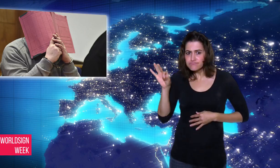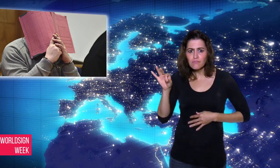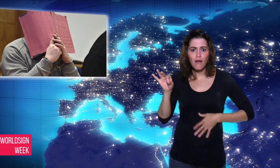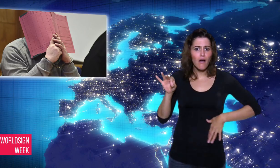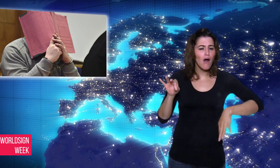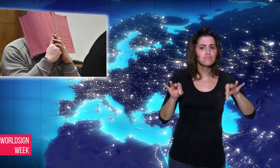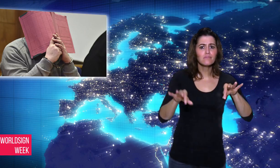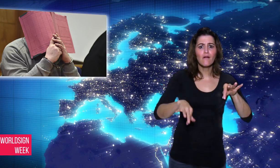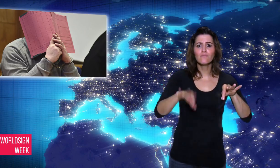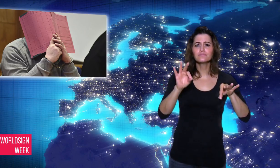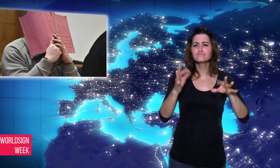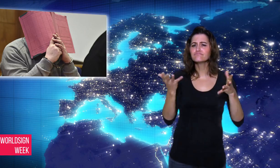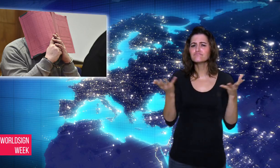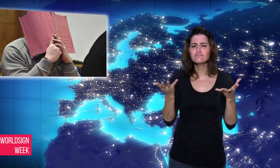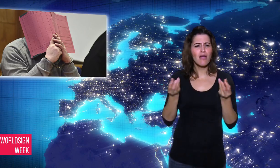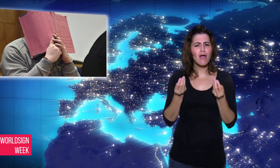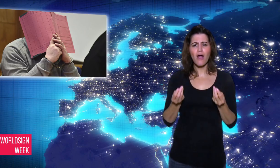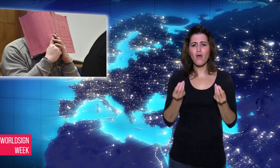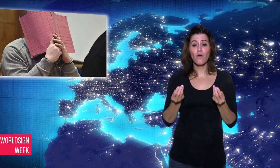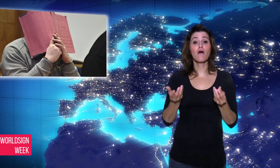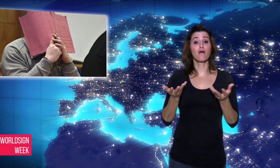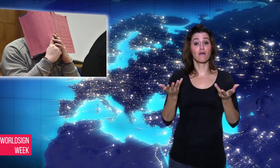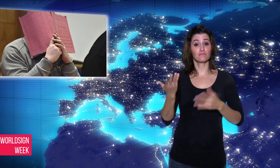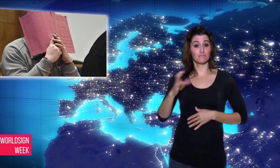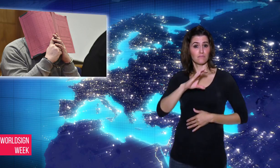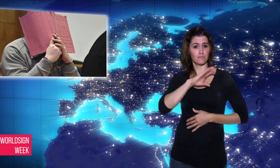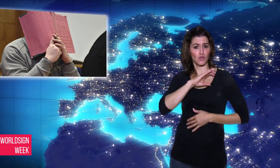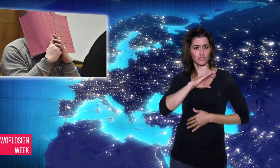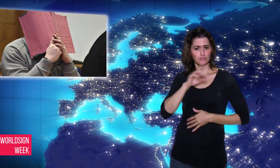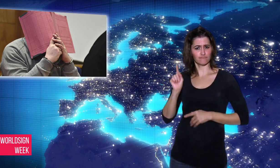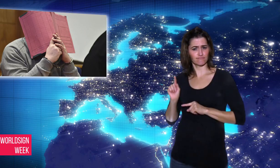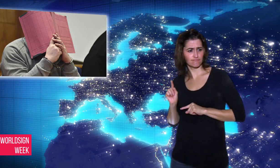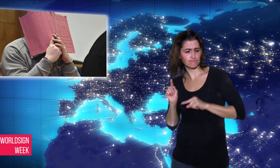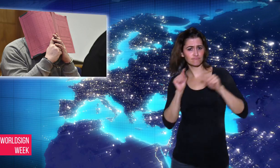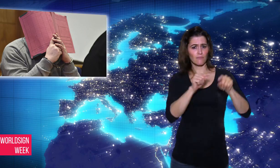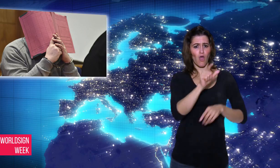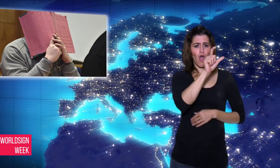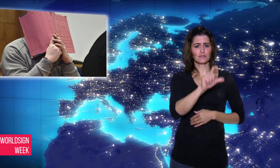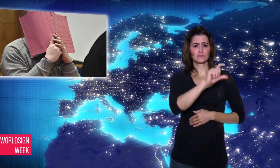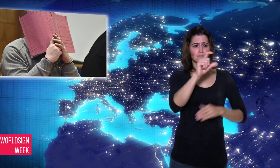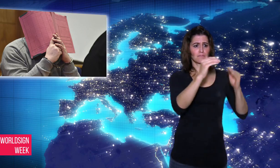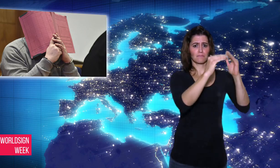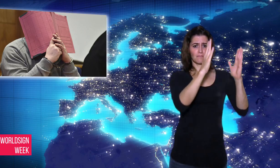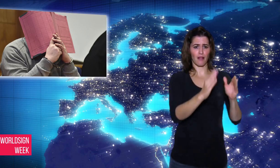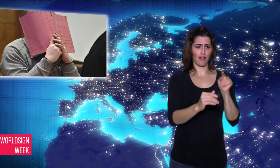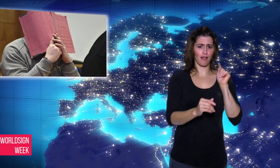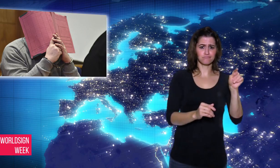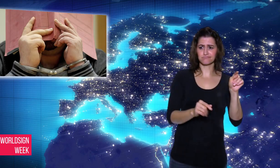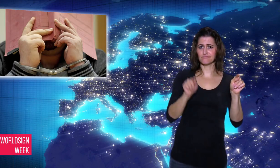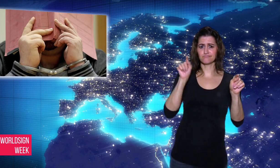investigation of the two hospitals